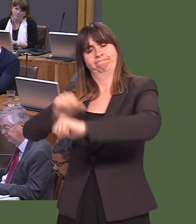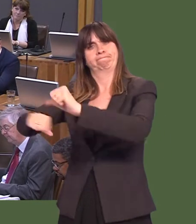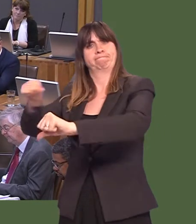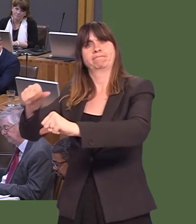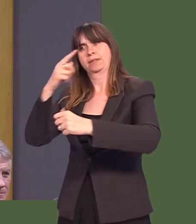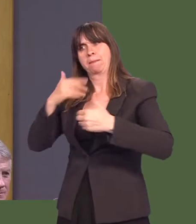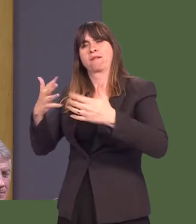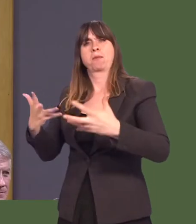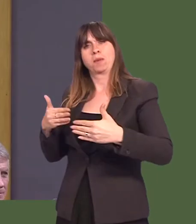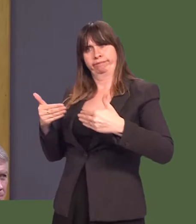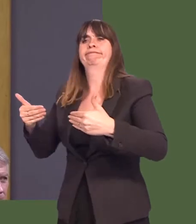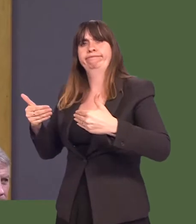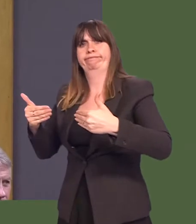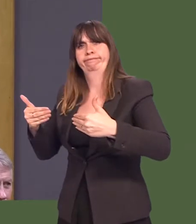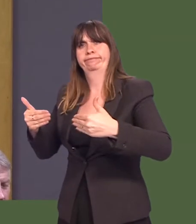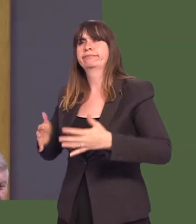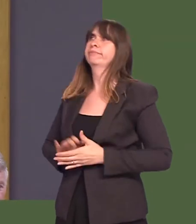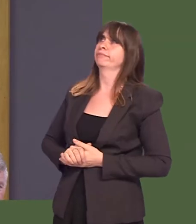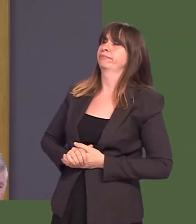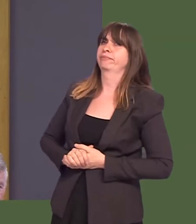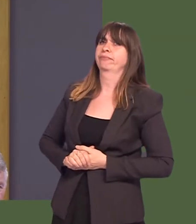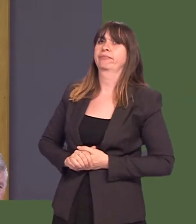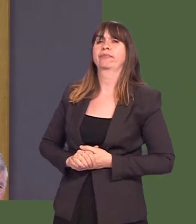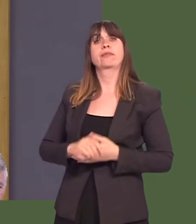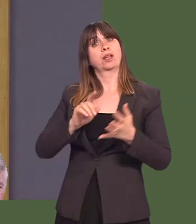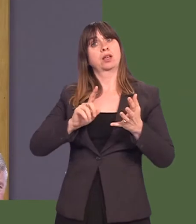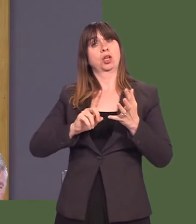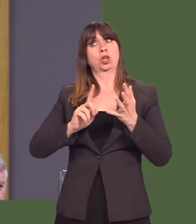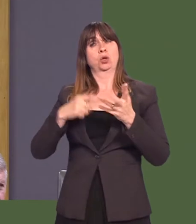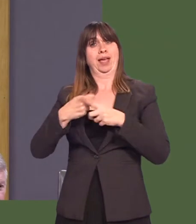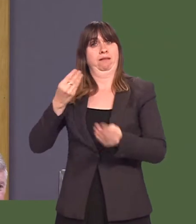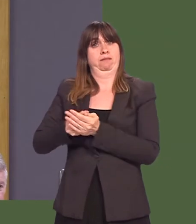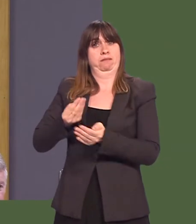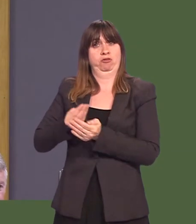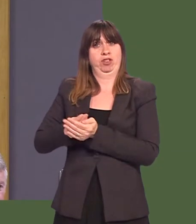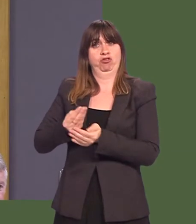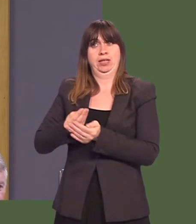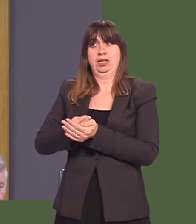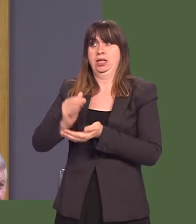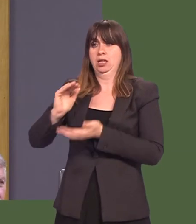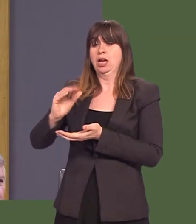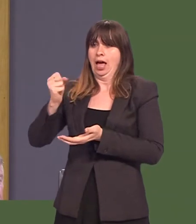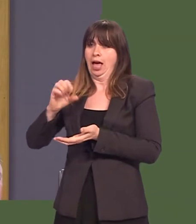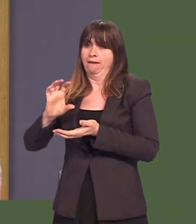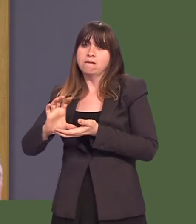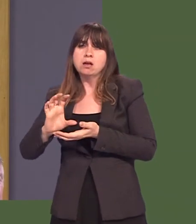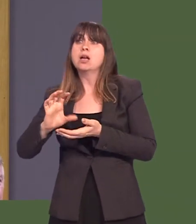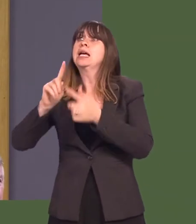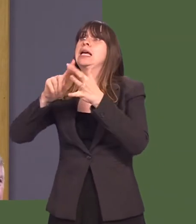Julie Morgan: I thank the First Minister for that response. Although the UK Treasury has guaranteed full funding for all European structural and investment